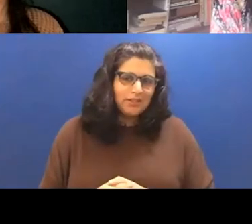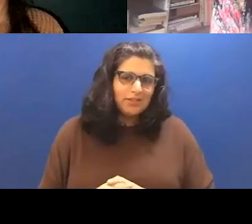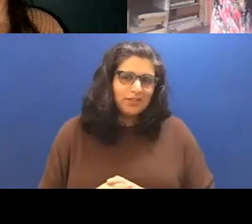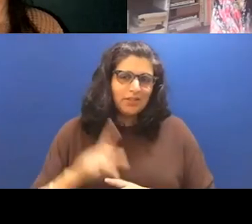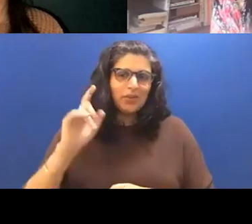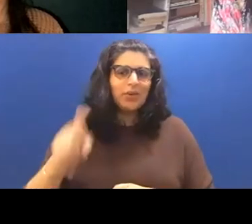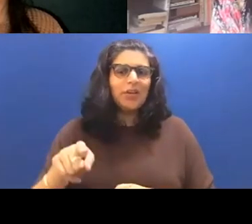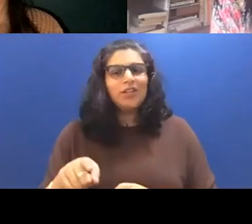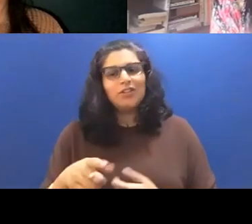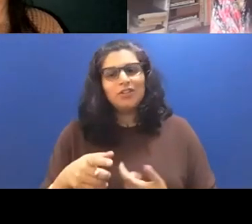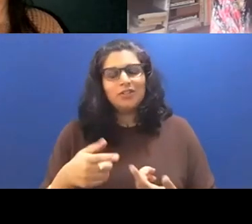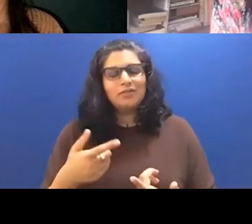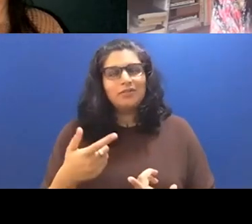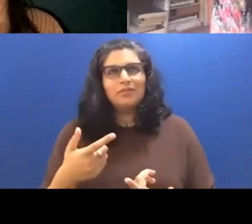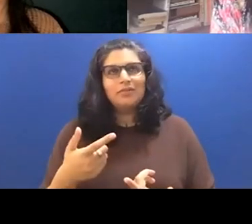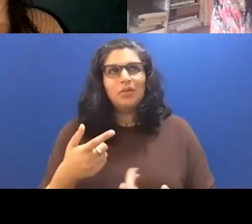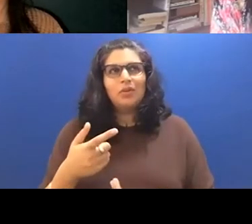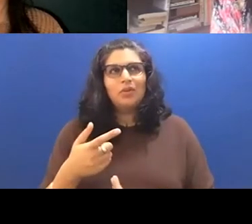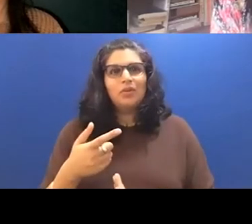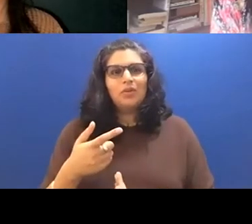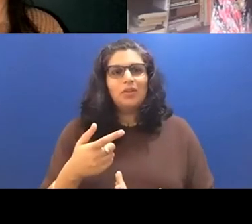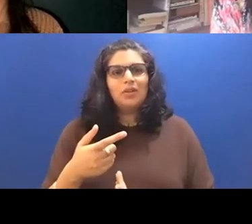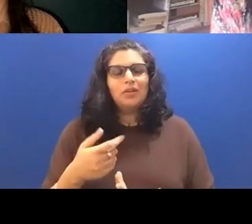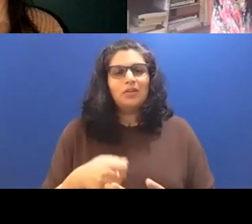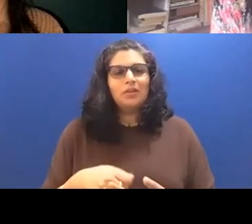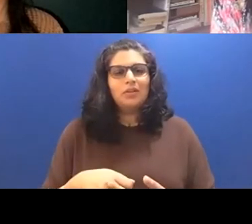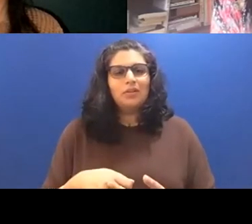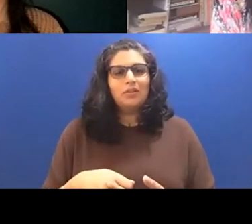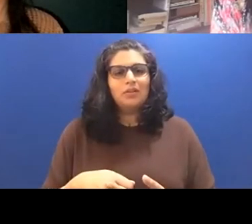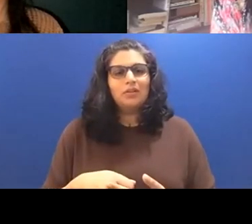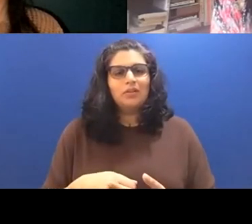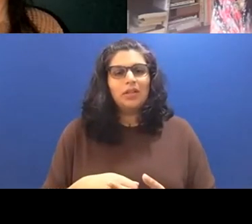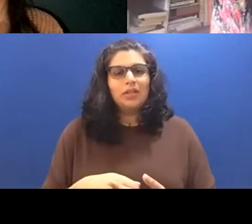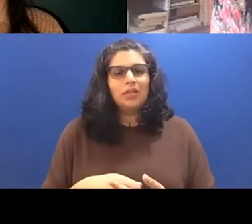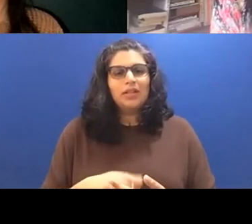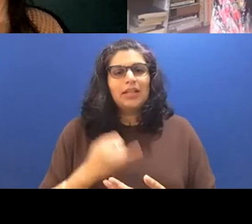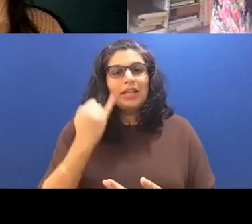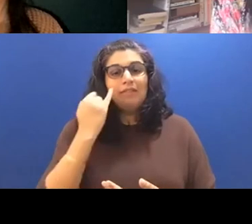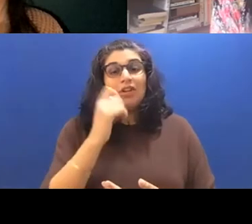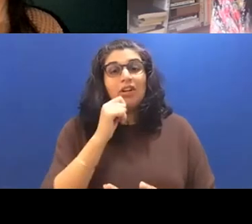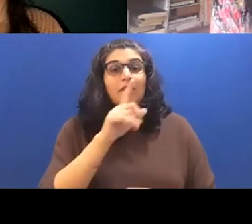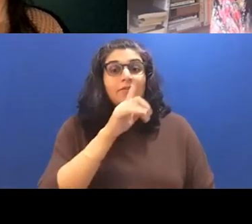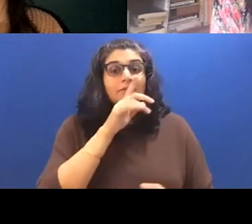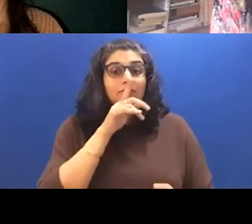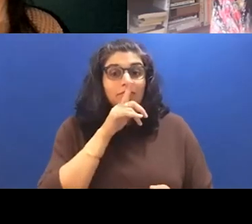like, what do you give up by not being maybe truthful or genuine or known, you know, will